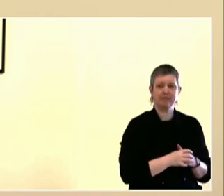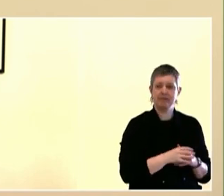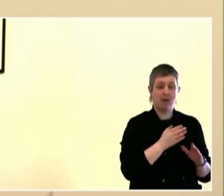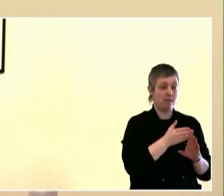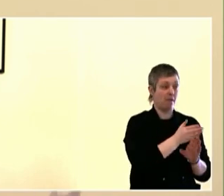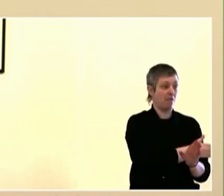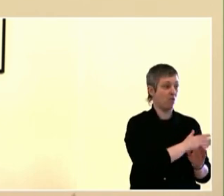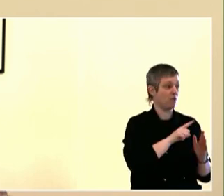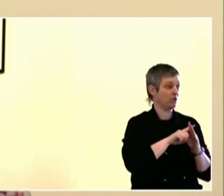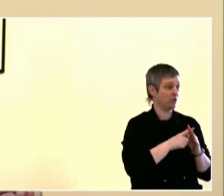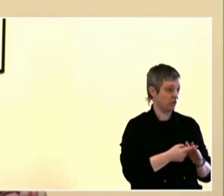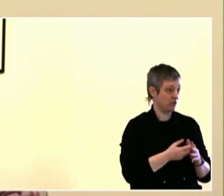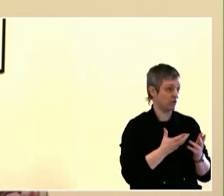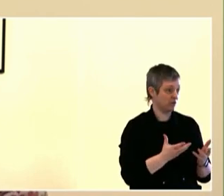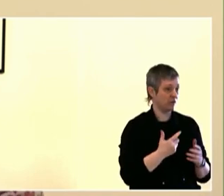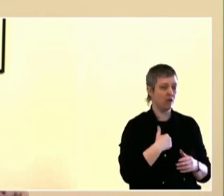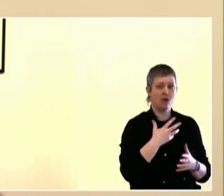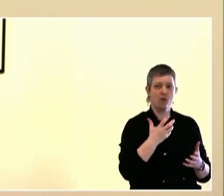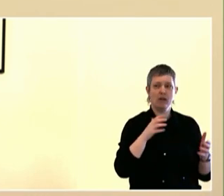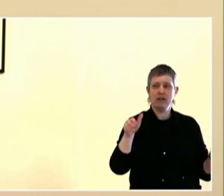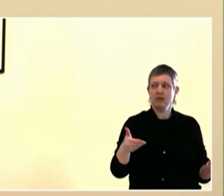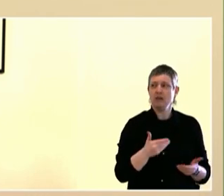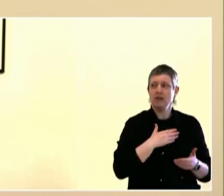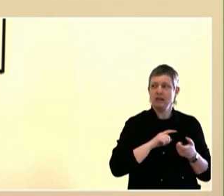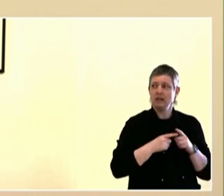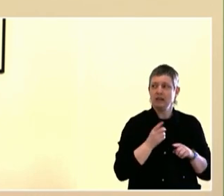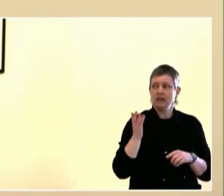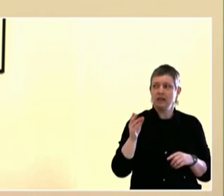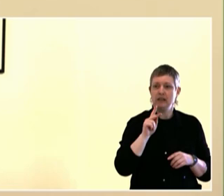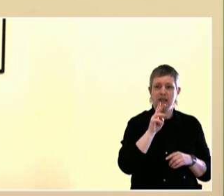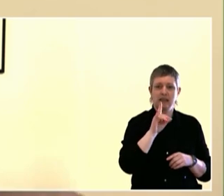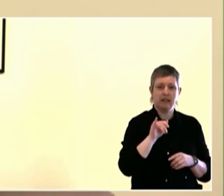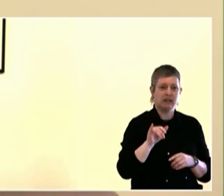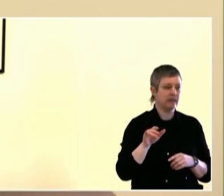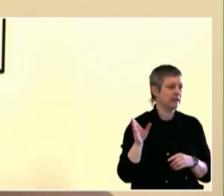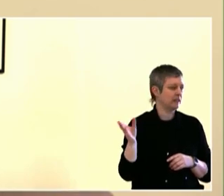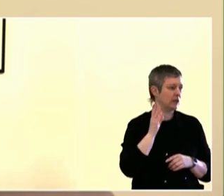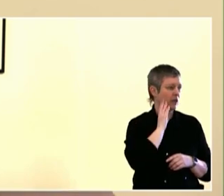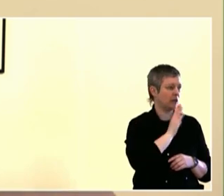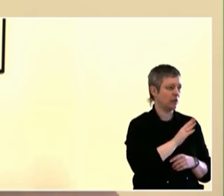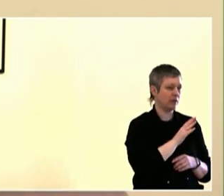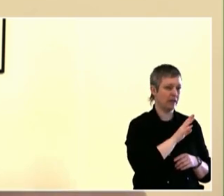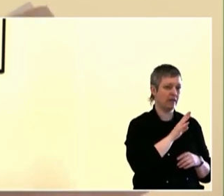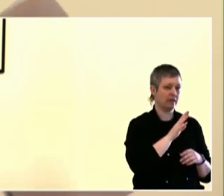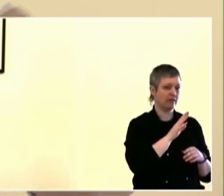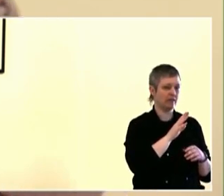Good morning. I can't believe people have actually come indoors on the first sunny Saturday since